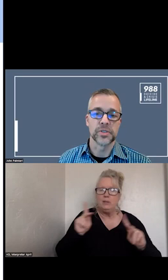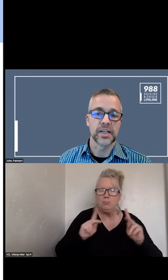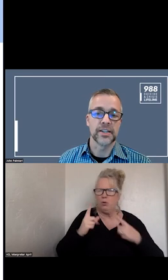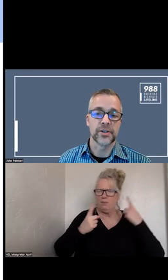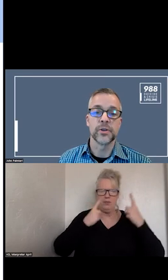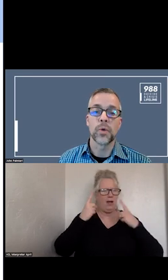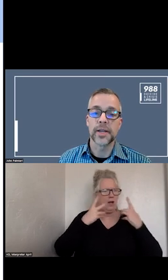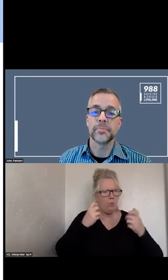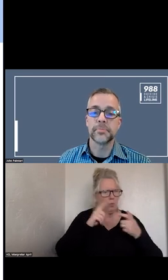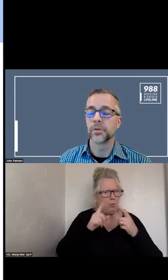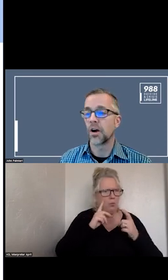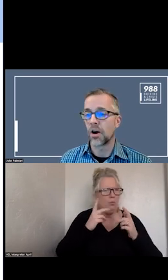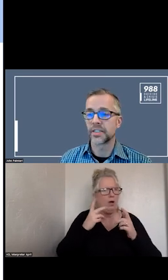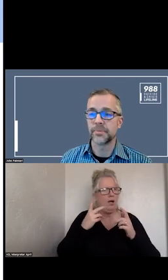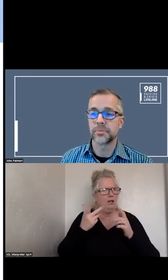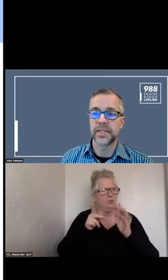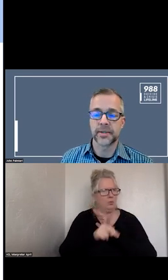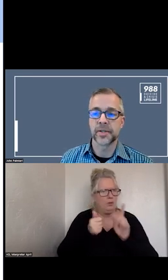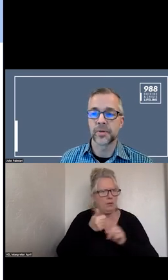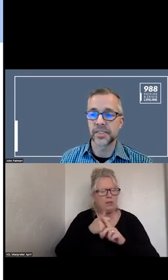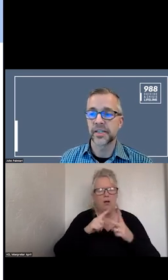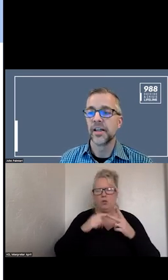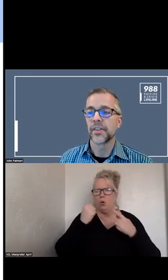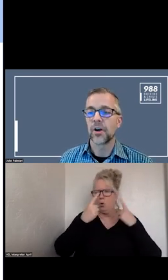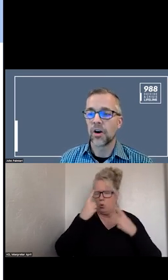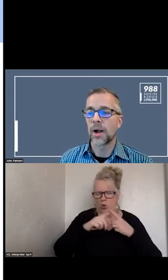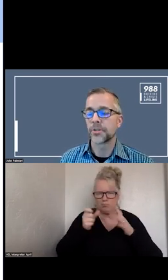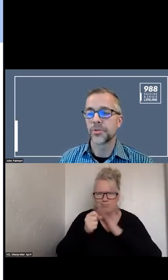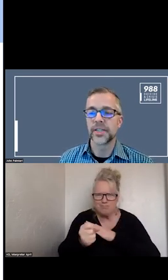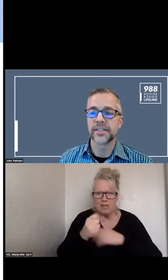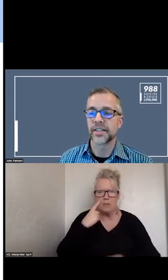SUICIDE OR DEEMED TO BE AT RISK. THERE ARE OPPORTUNITIES TO